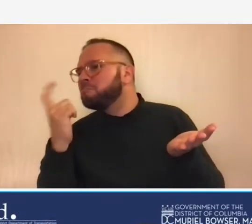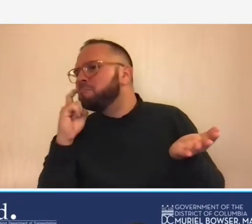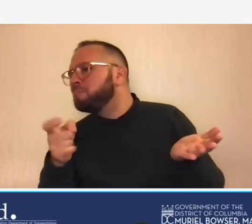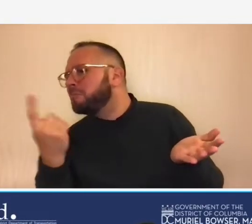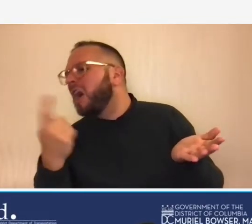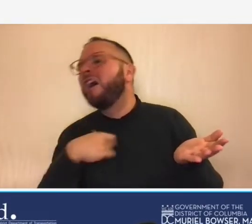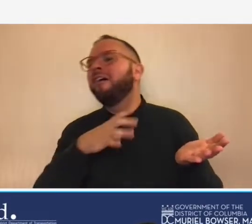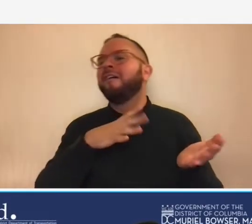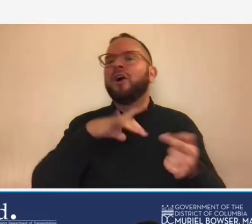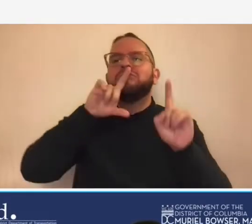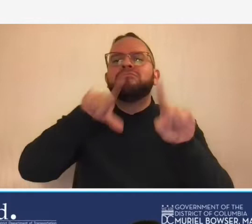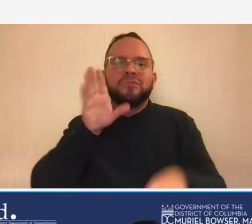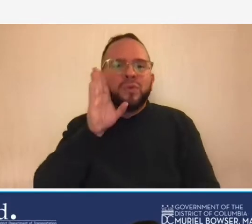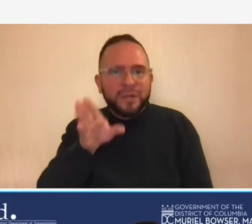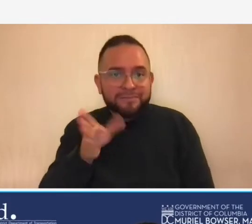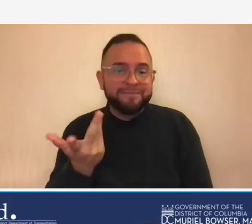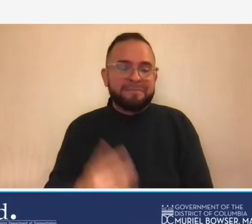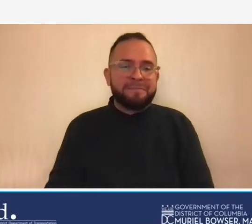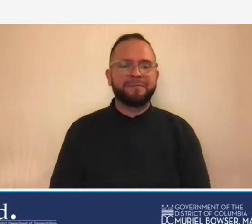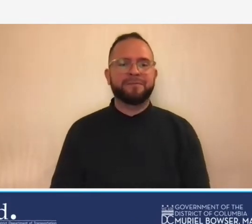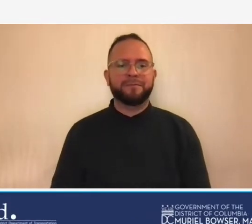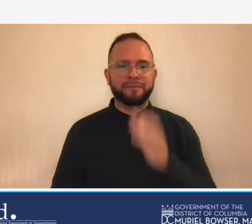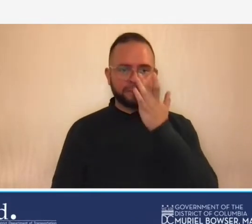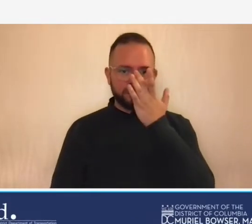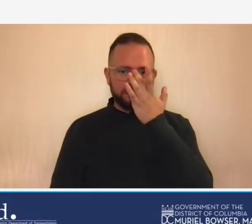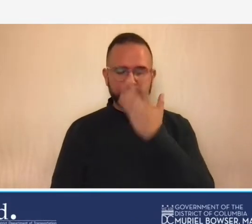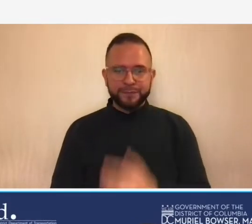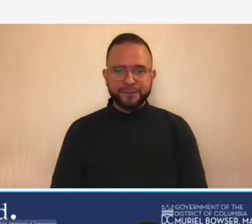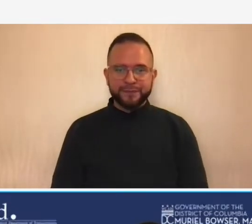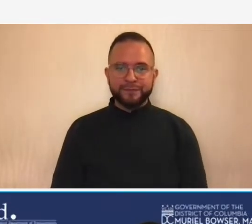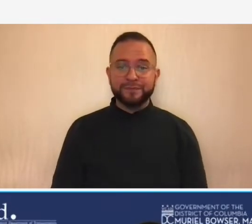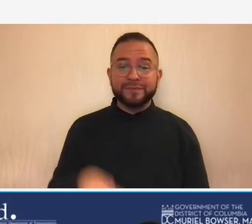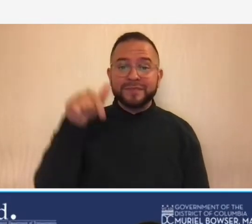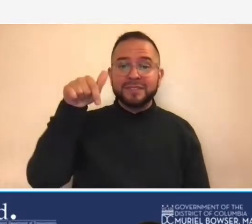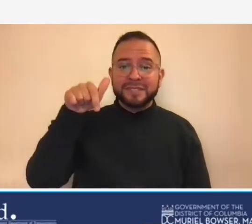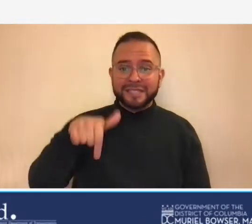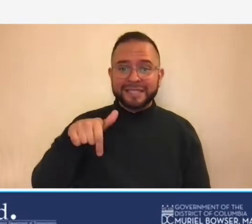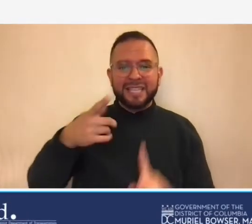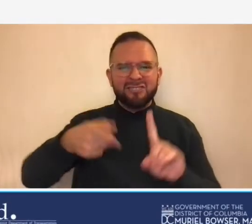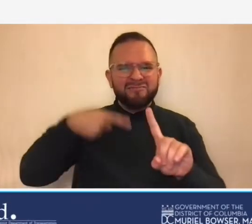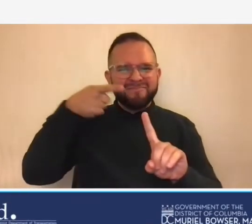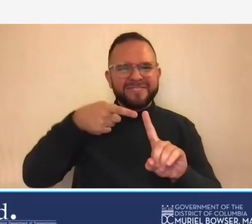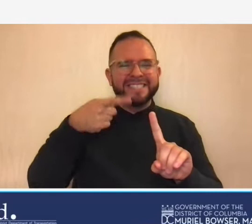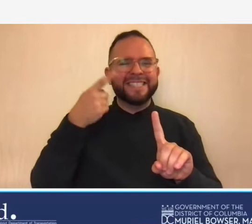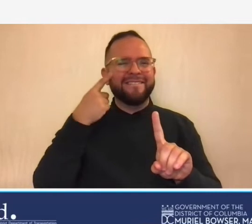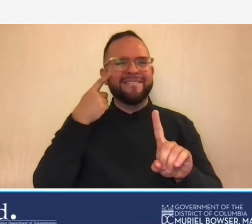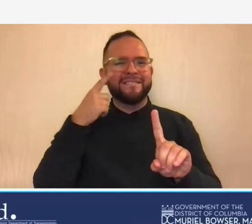fine with me okay okay so this series is geared specifically towards a e firms that